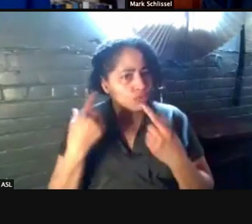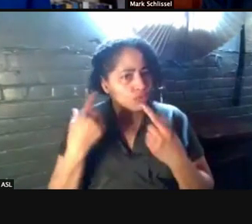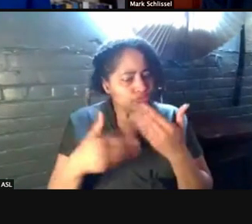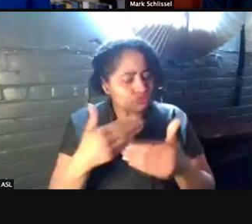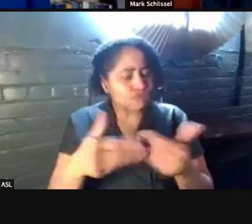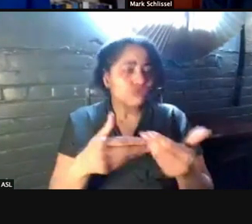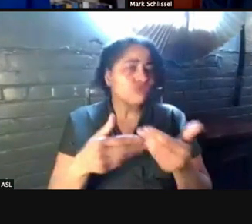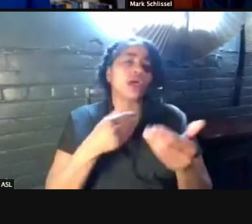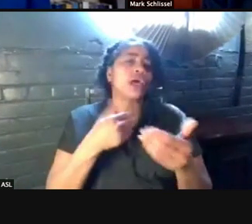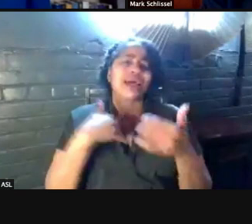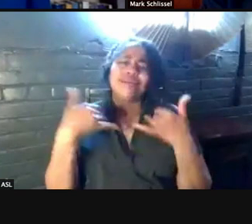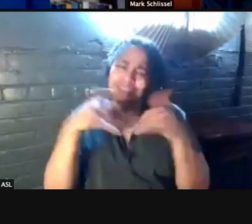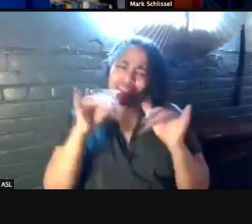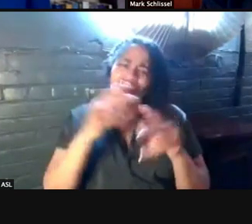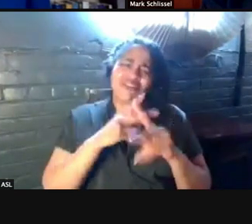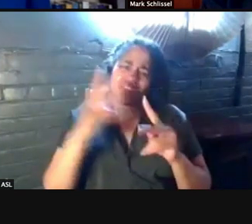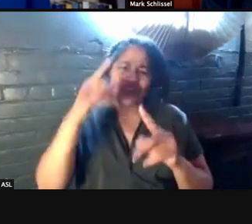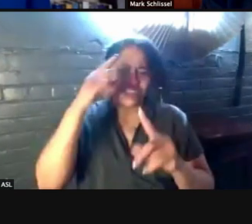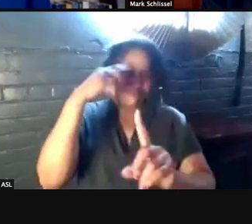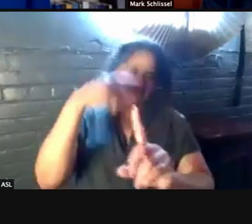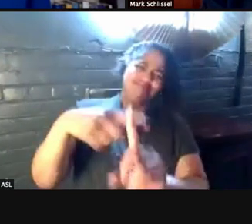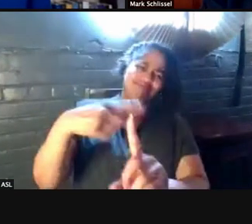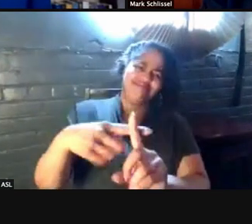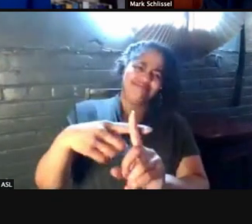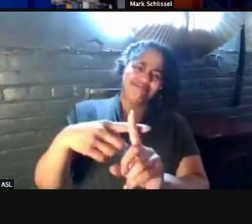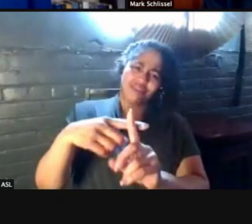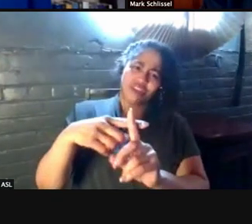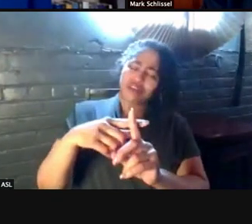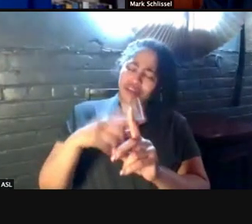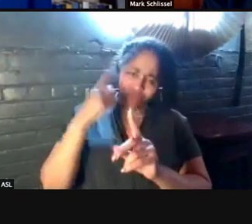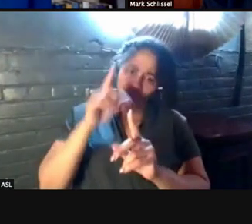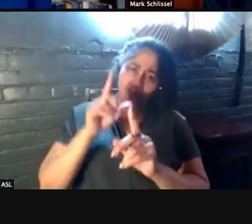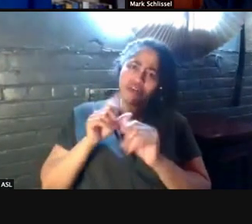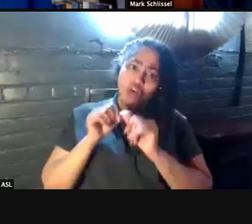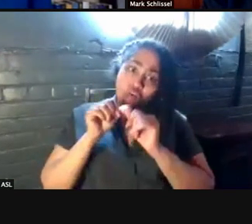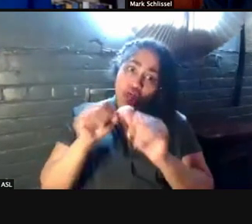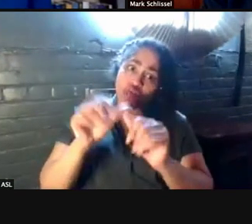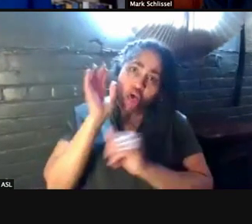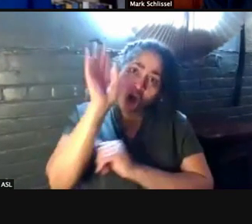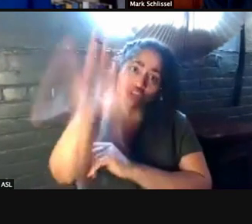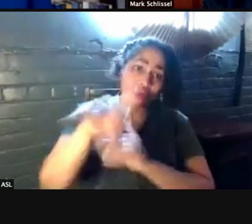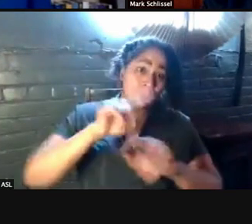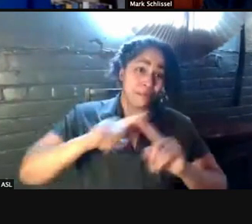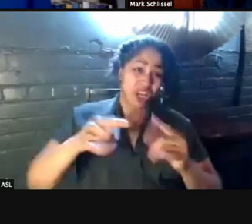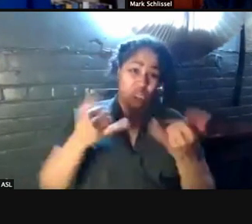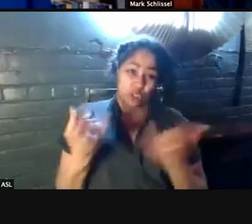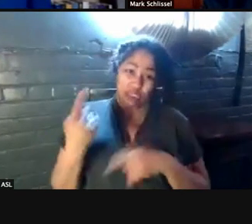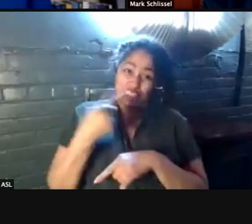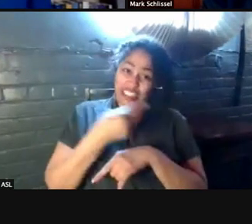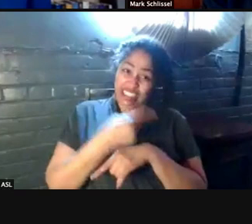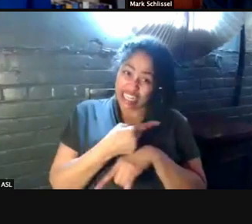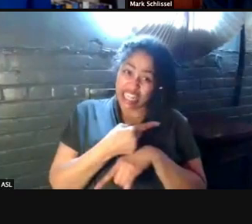for really intermediate and longterm but the situation today in Michigan as everyone knows is, it's not good.